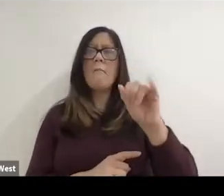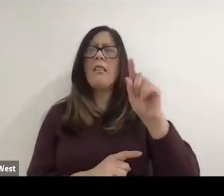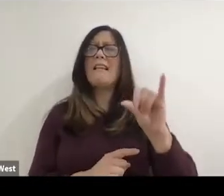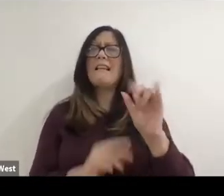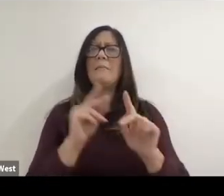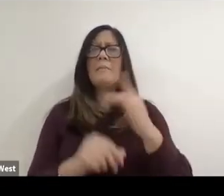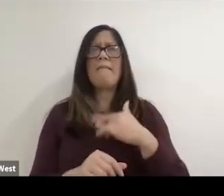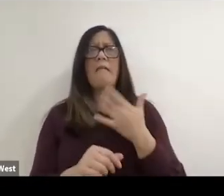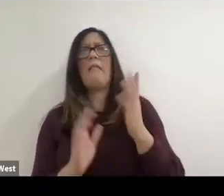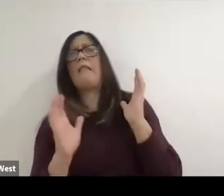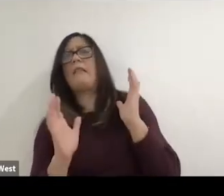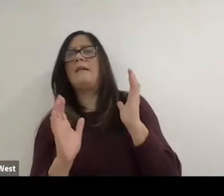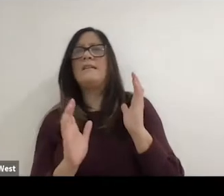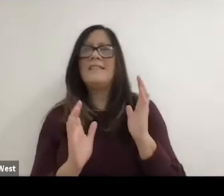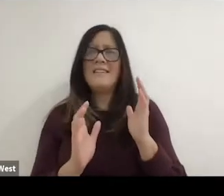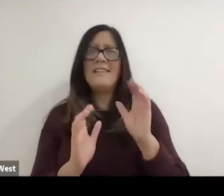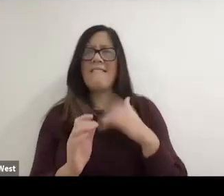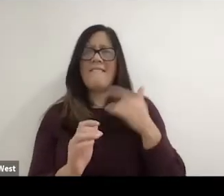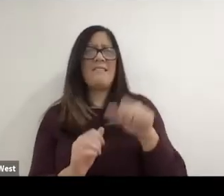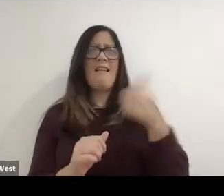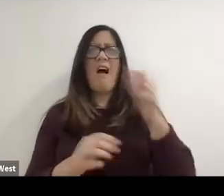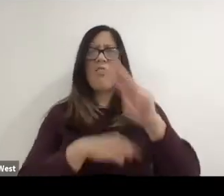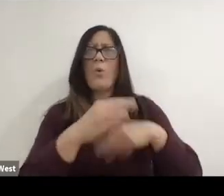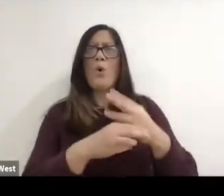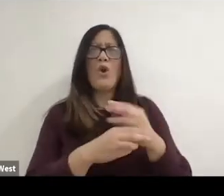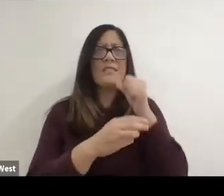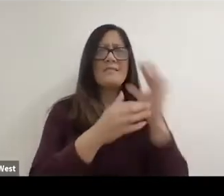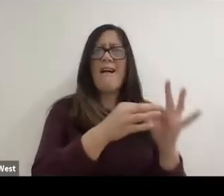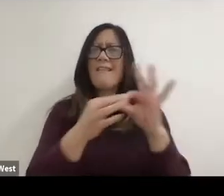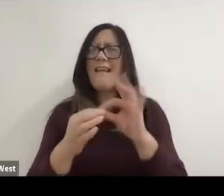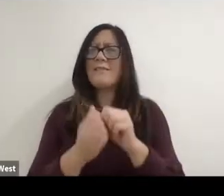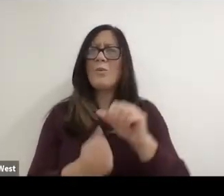This other world that's not really connected to maybe the able bodied world and